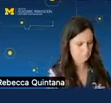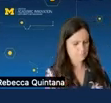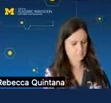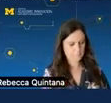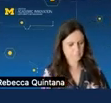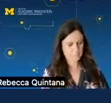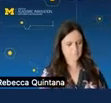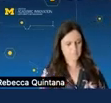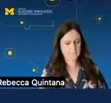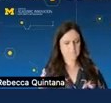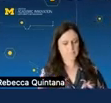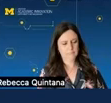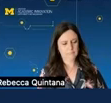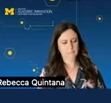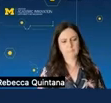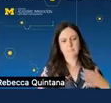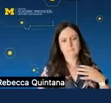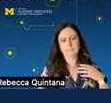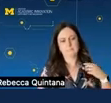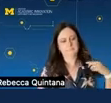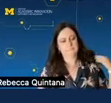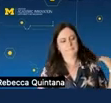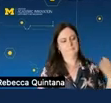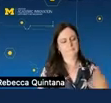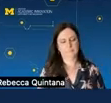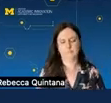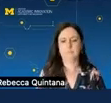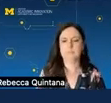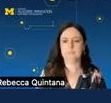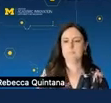real world and can and can utilize these um these uh things that they're practicing